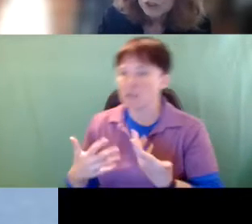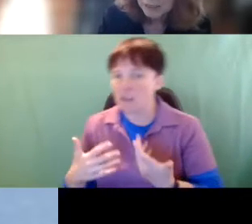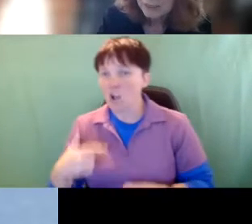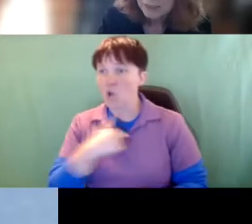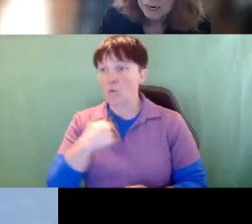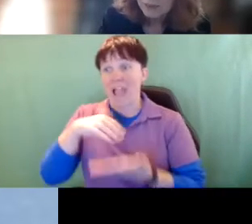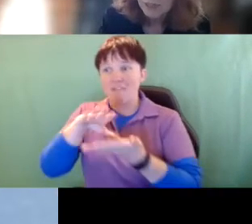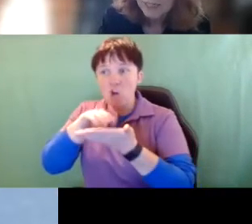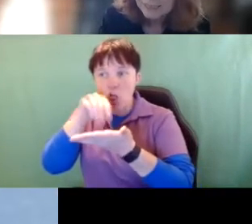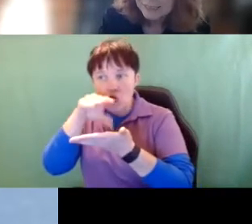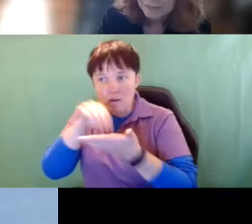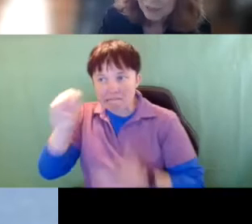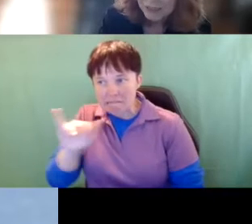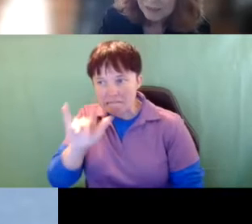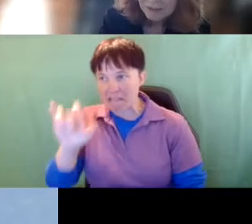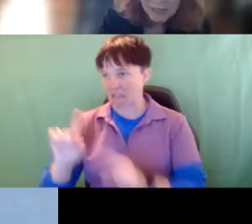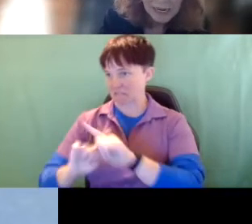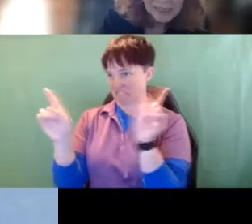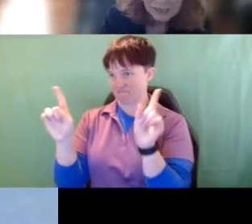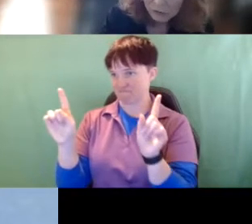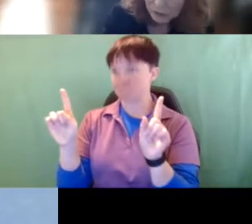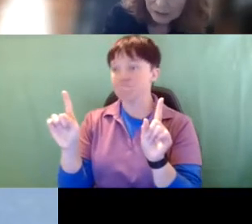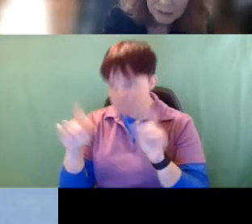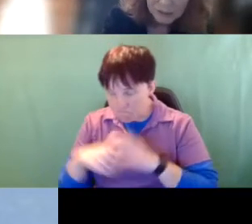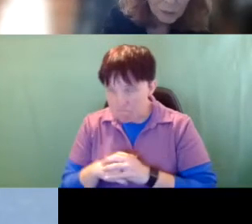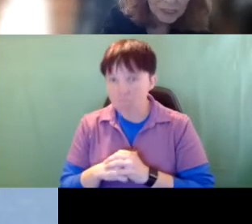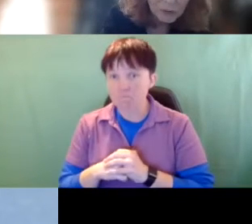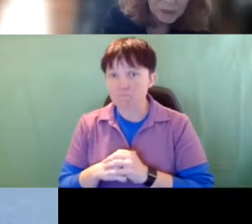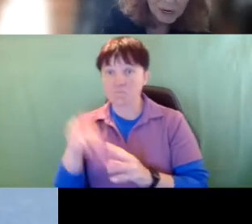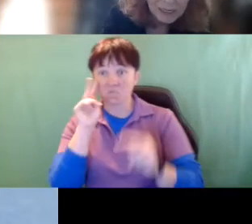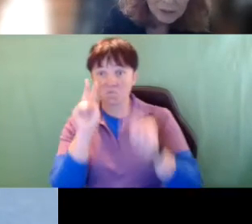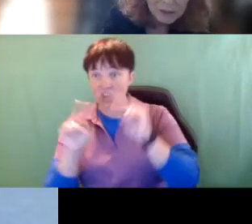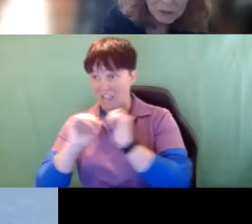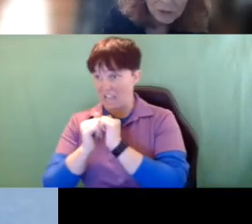learning style that is different. Okay? So if we look at the way you and I learn or those